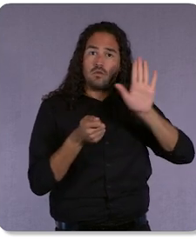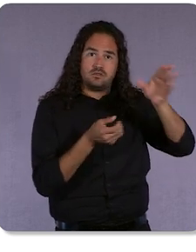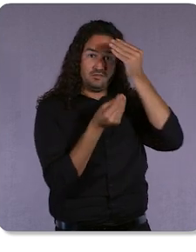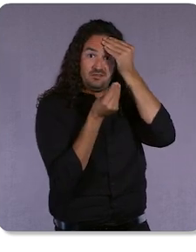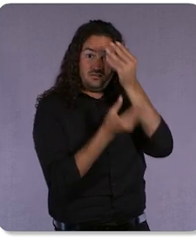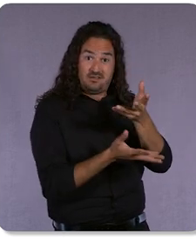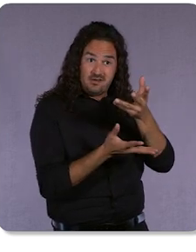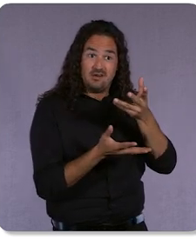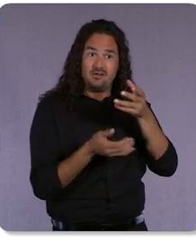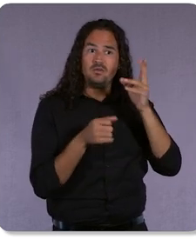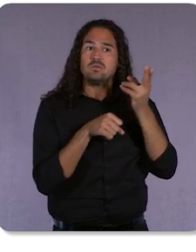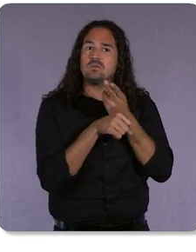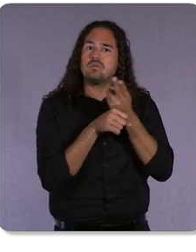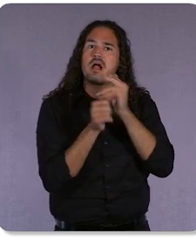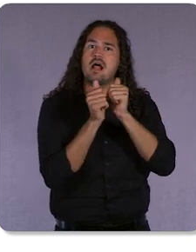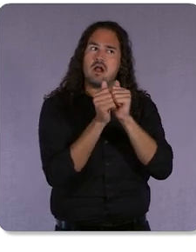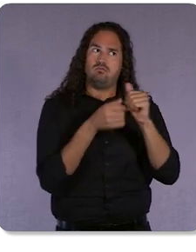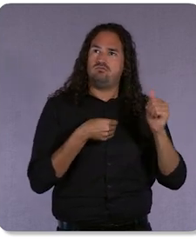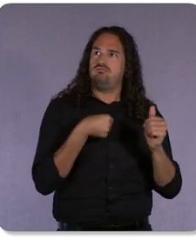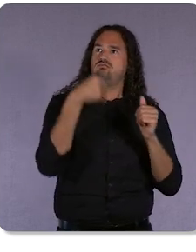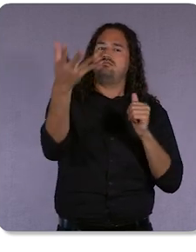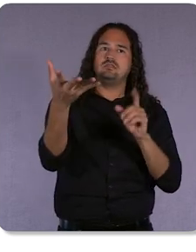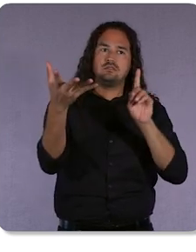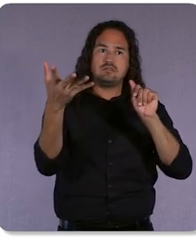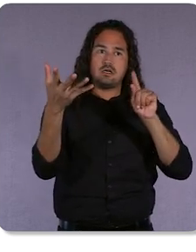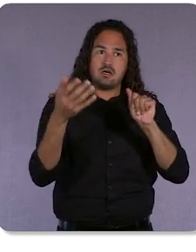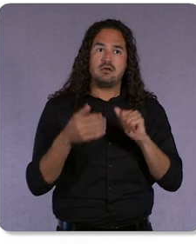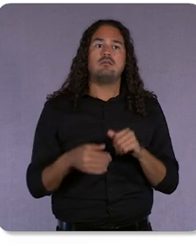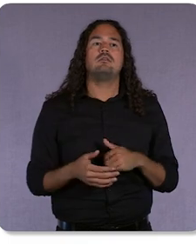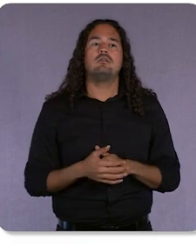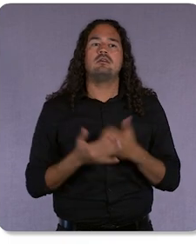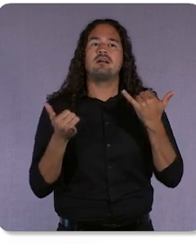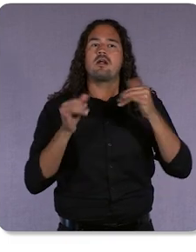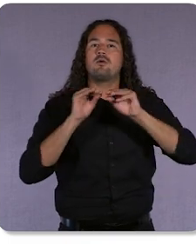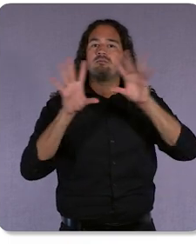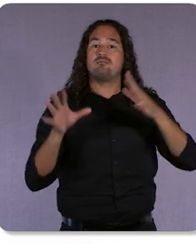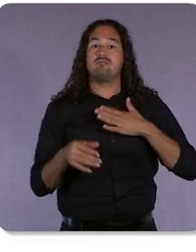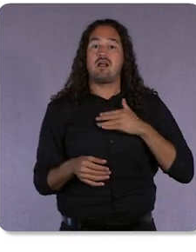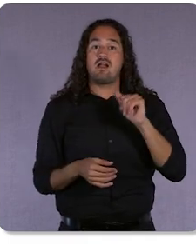we’re launching My Ad Center later this year. Through My Ad Center, users will be able